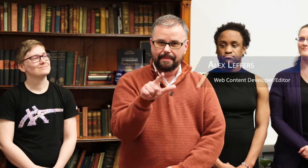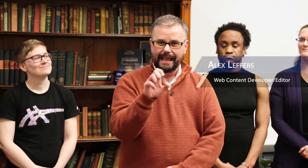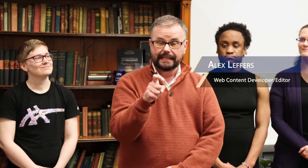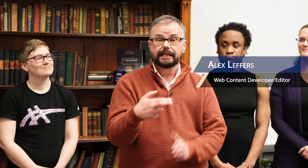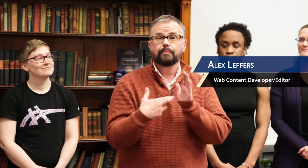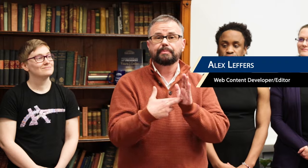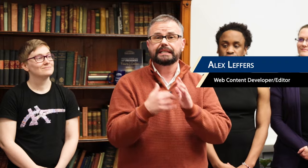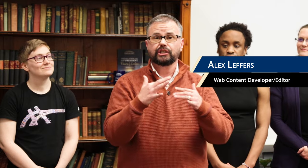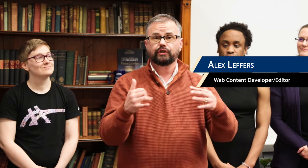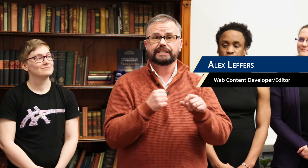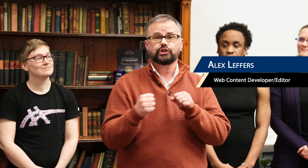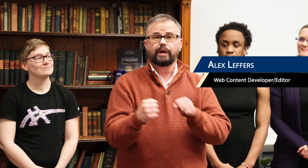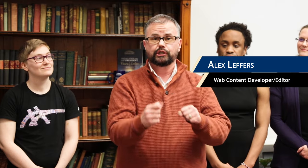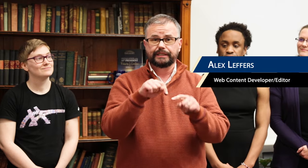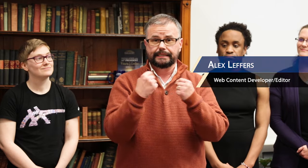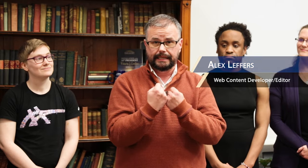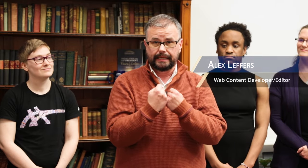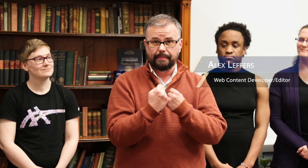I’m Alex, and I’m here representing the Diversity Strategy Team.